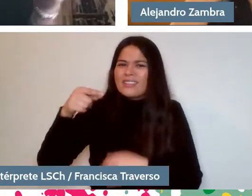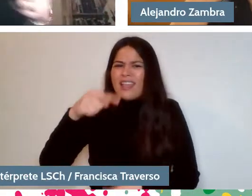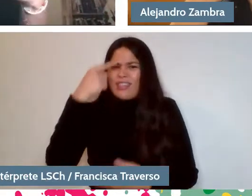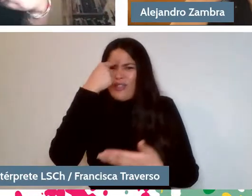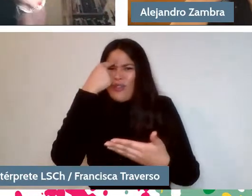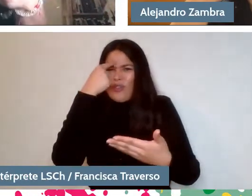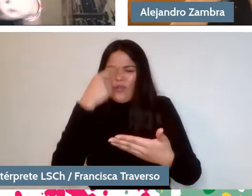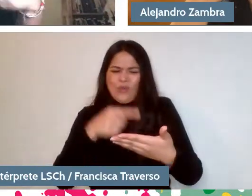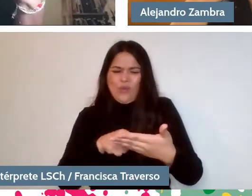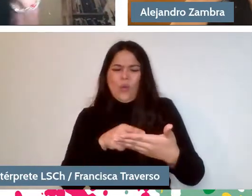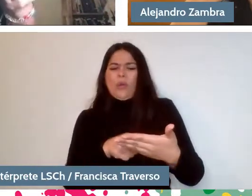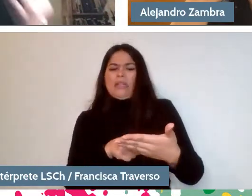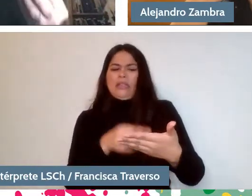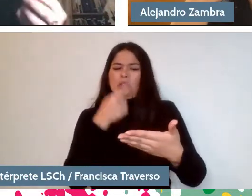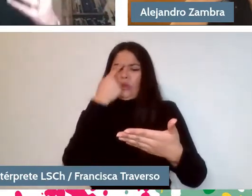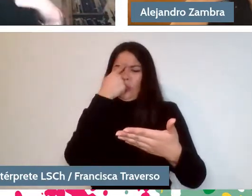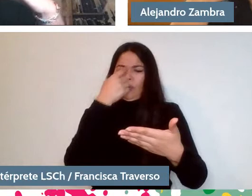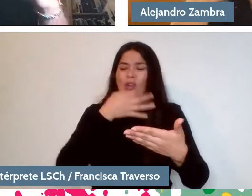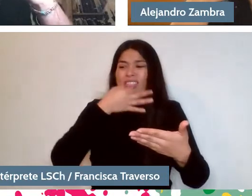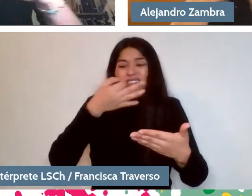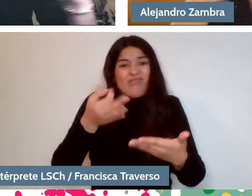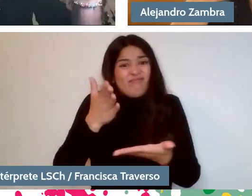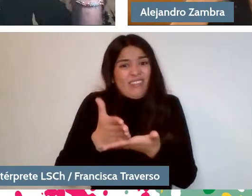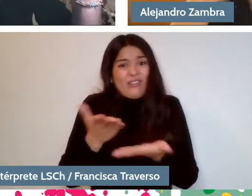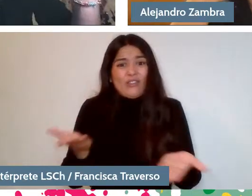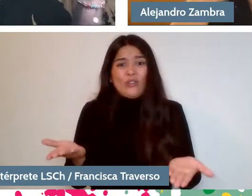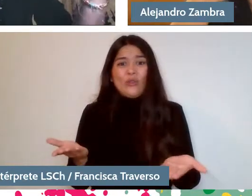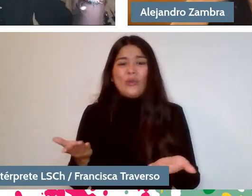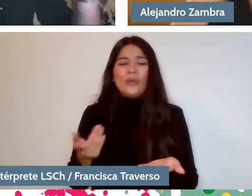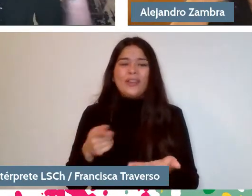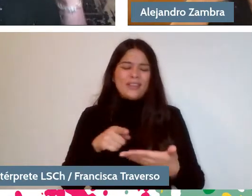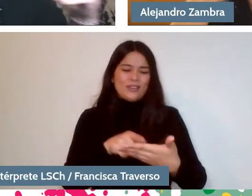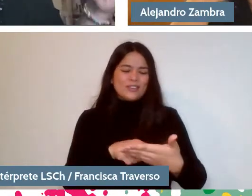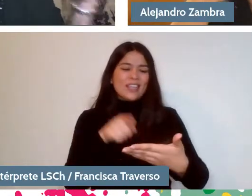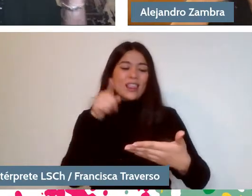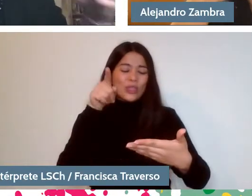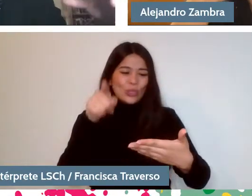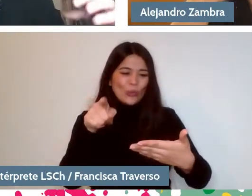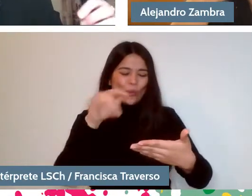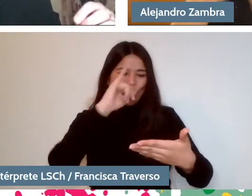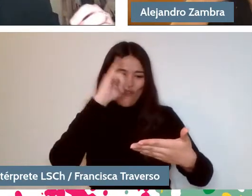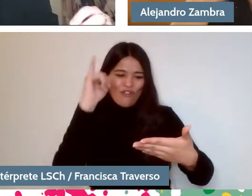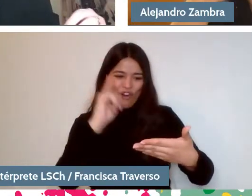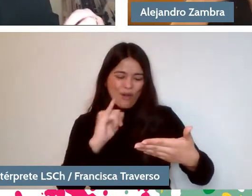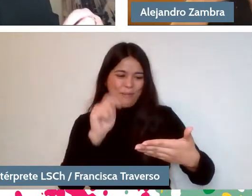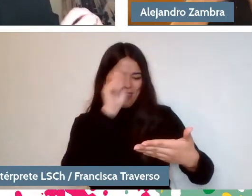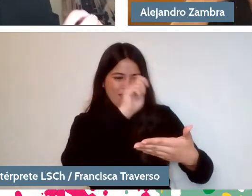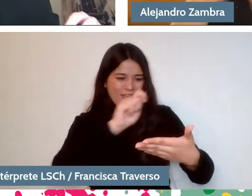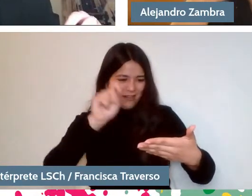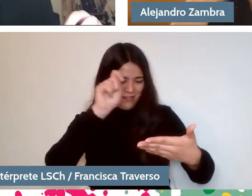or "This joke is so bad, but I have to do it." I mean, in your narrative, and it makes sense with what you just told me too,